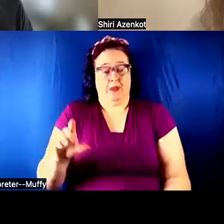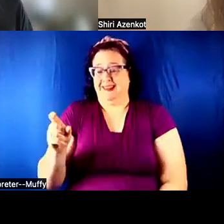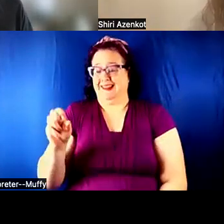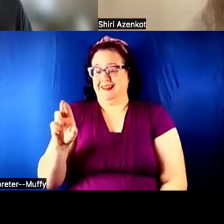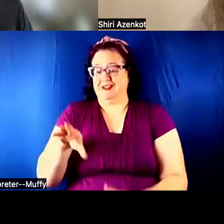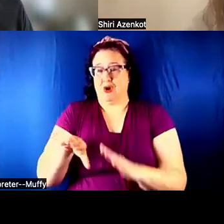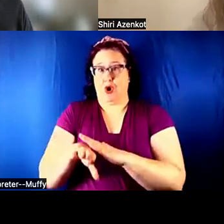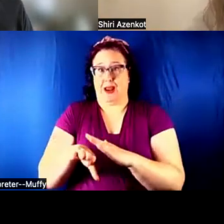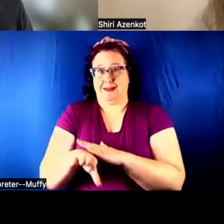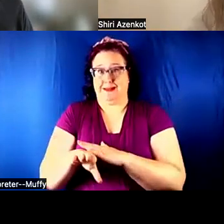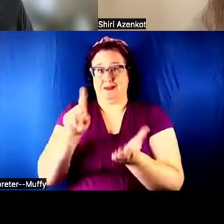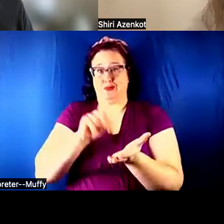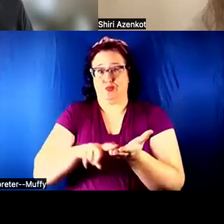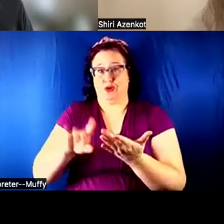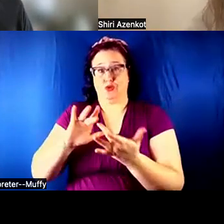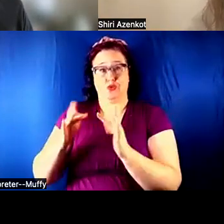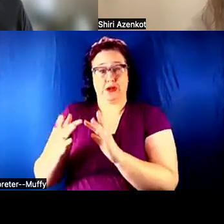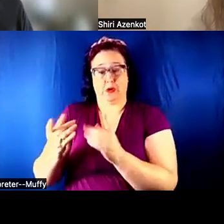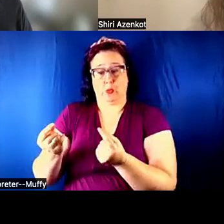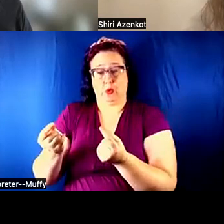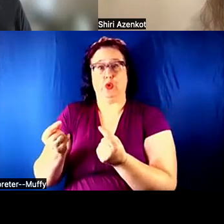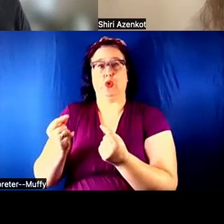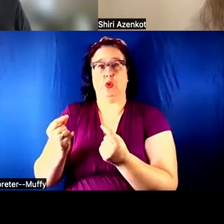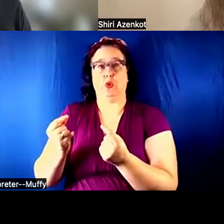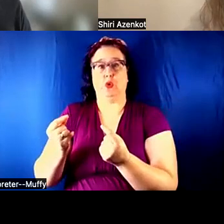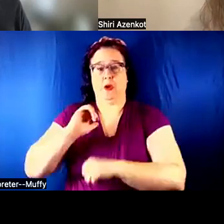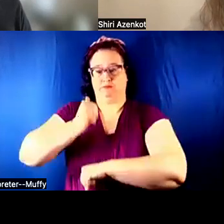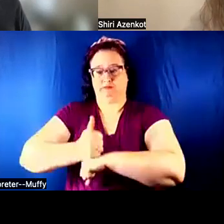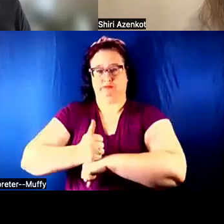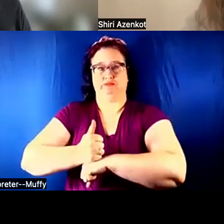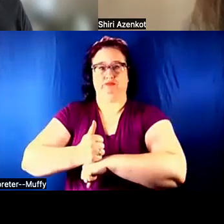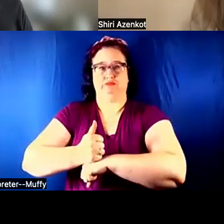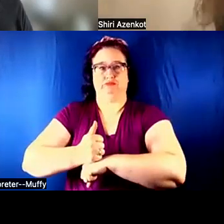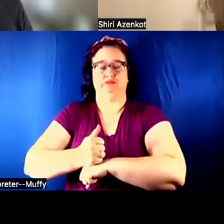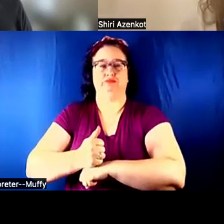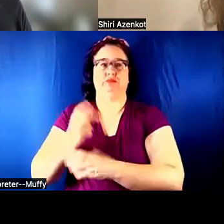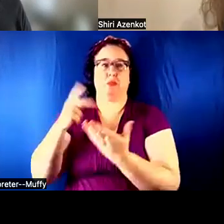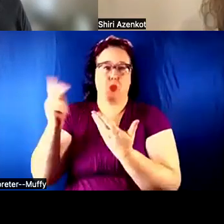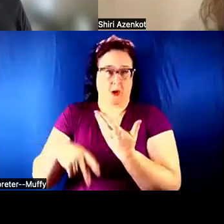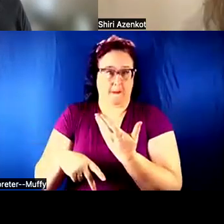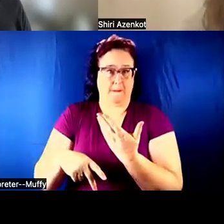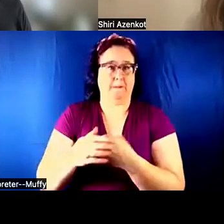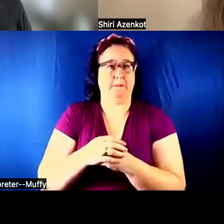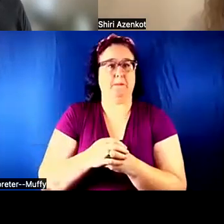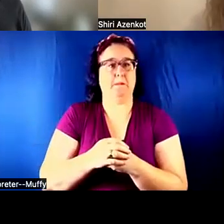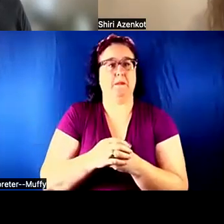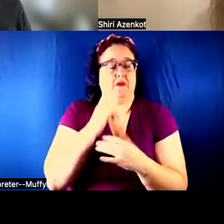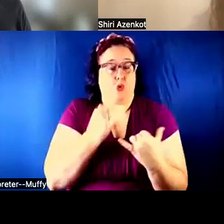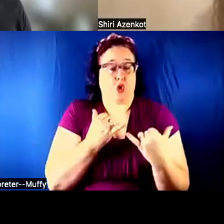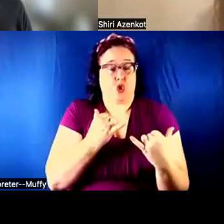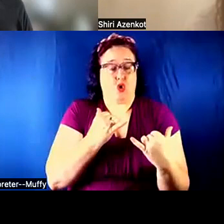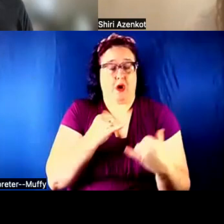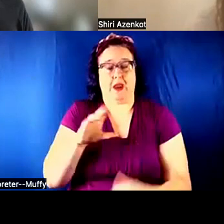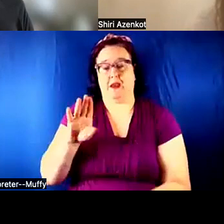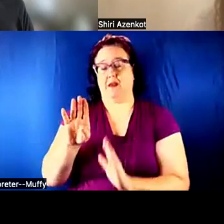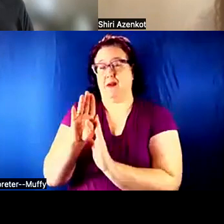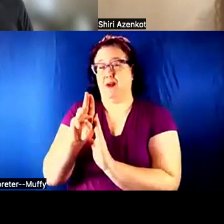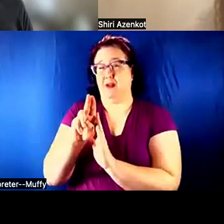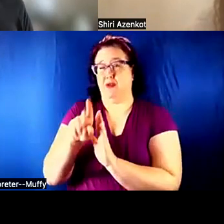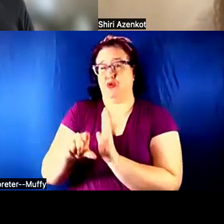DOING IS HOSTING MERELY PROGRAMS -- A YEARLY PROGRAM FOR CURRENT UNDERGRADS. LAST YEAR,